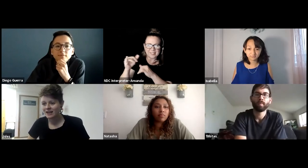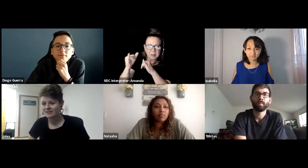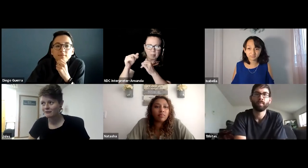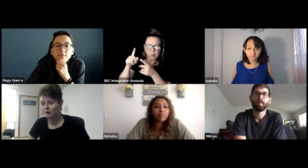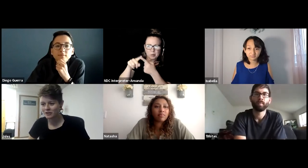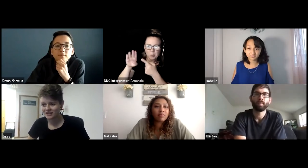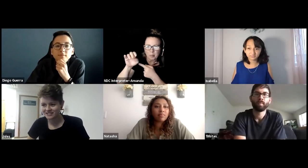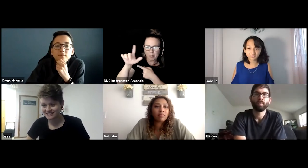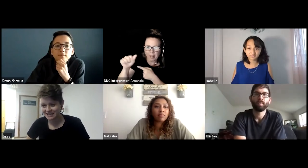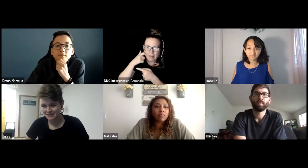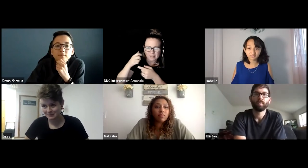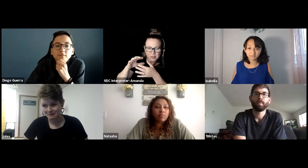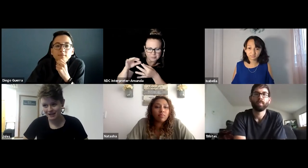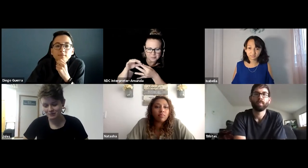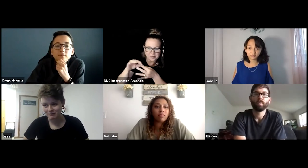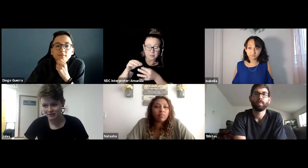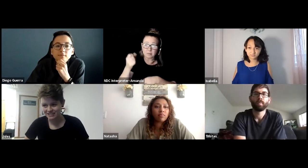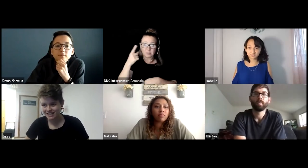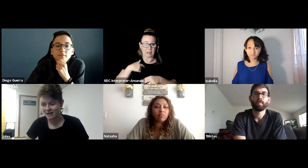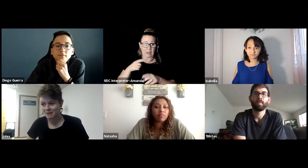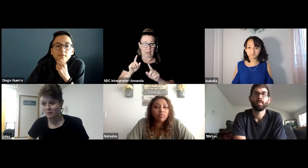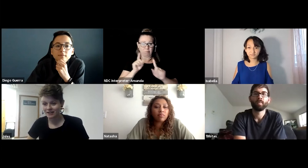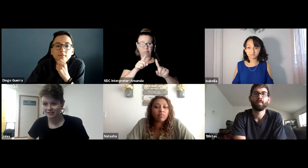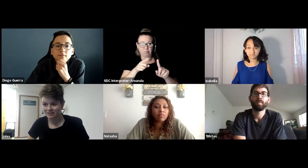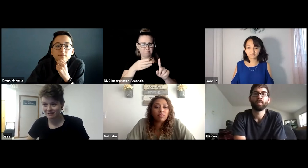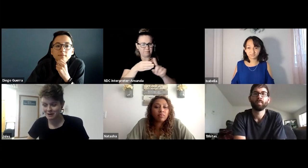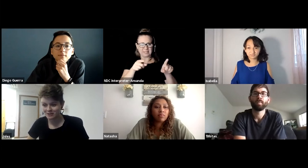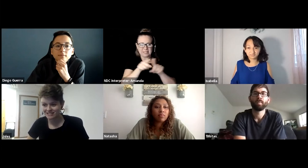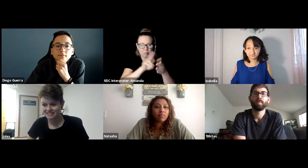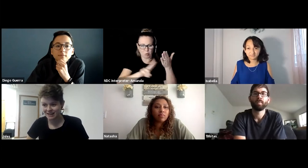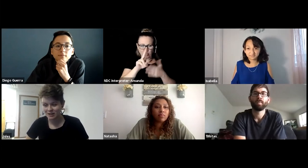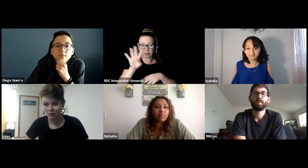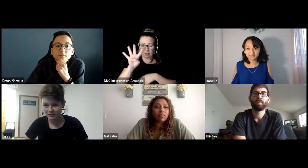in the four years attending my university, I met one other Deaf person and the only